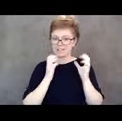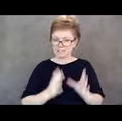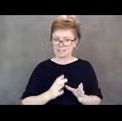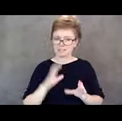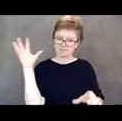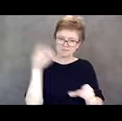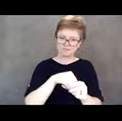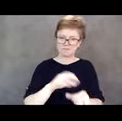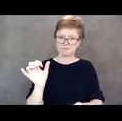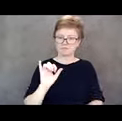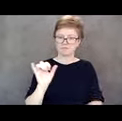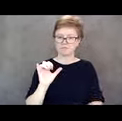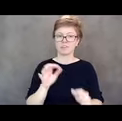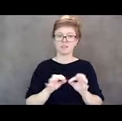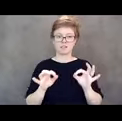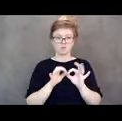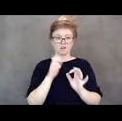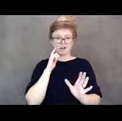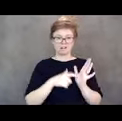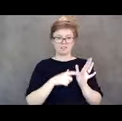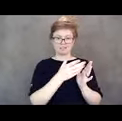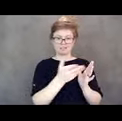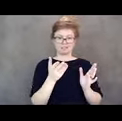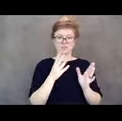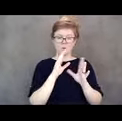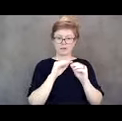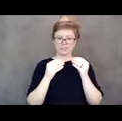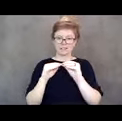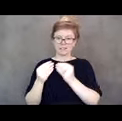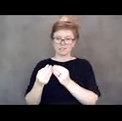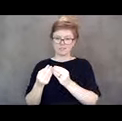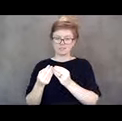organizations and also for us to now also recognize